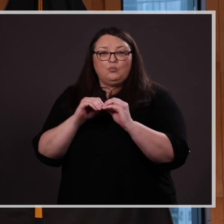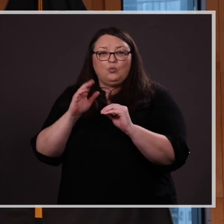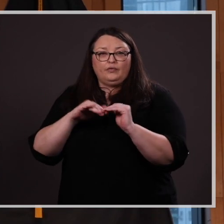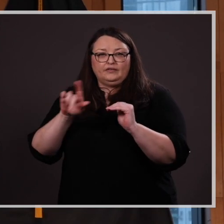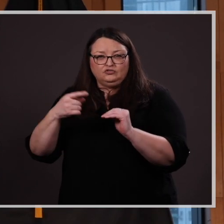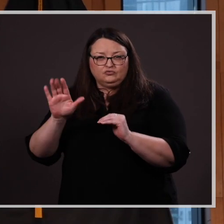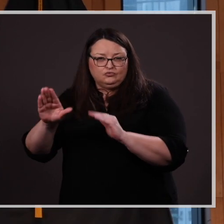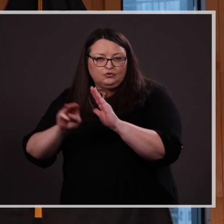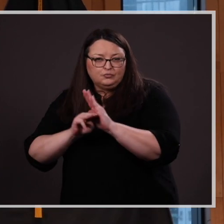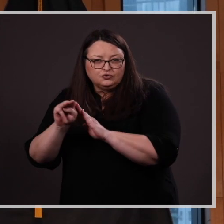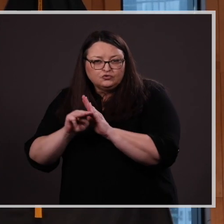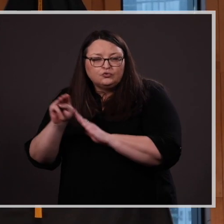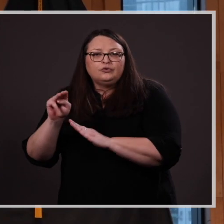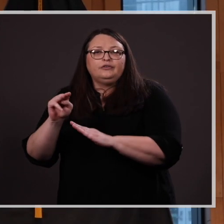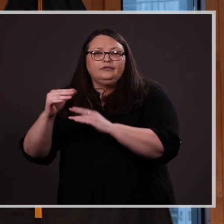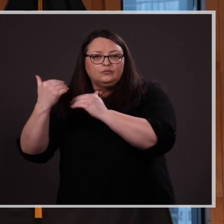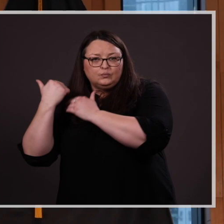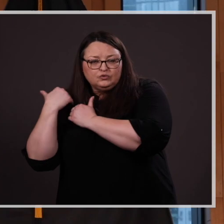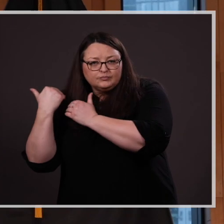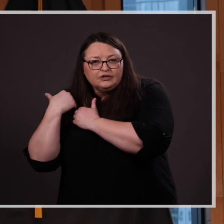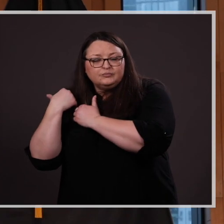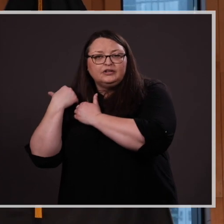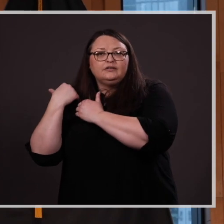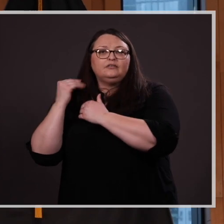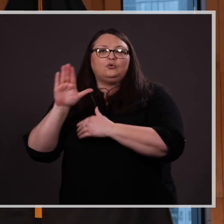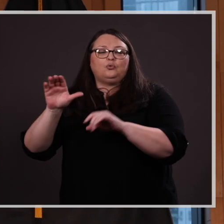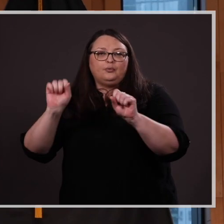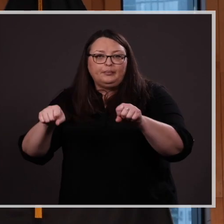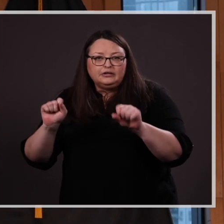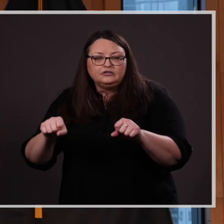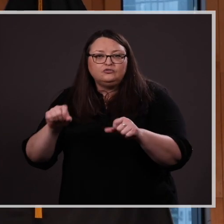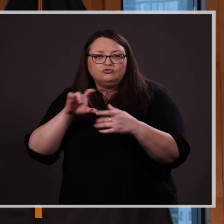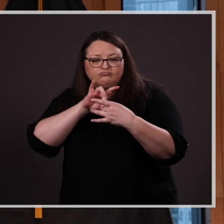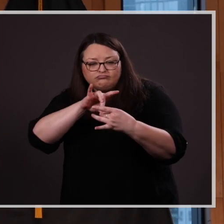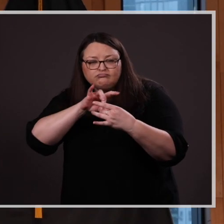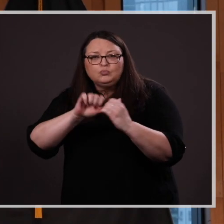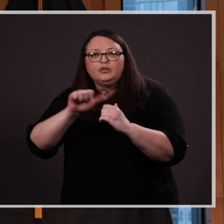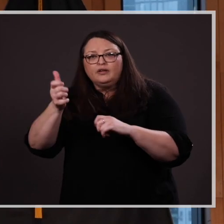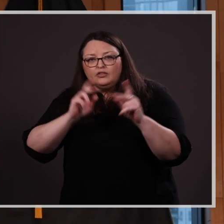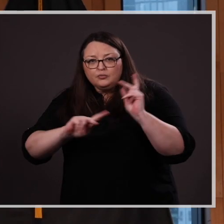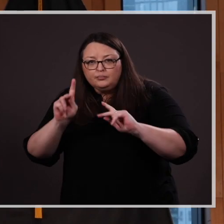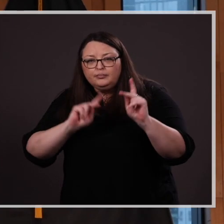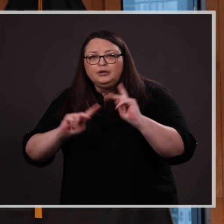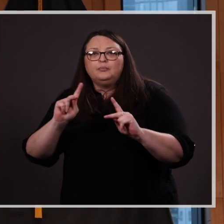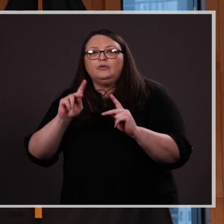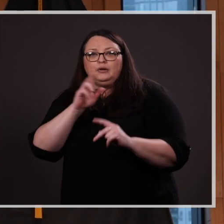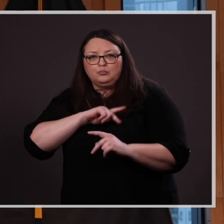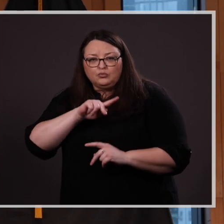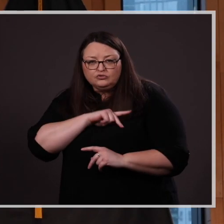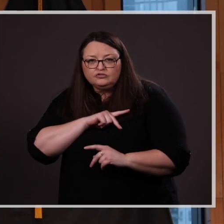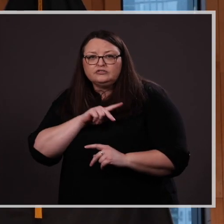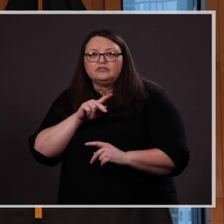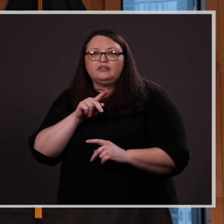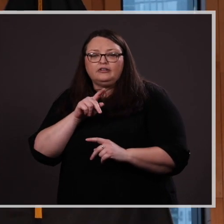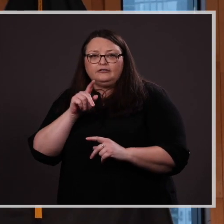maturity, responsibility, ability to relate to others and personal insight, but for her